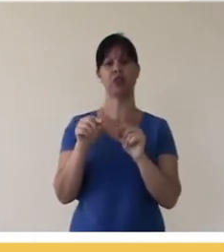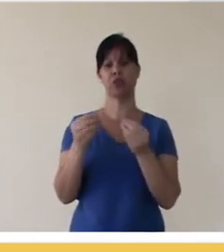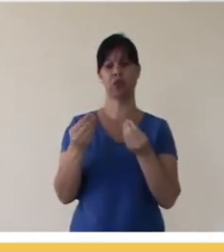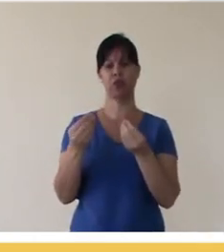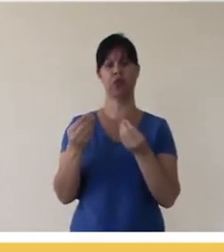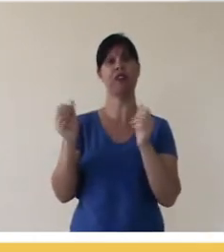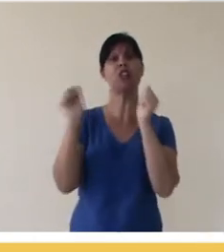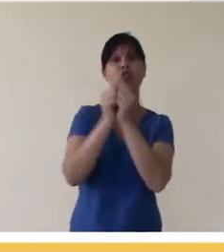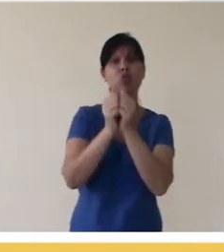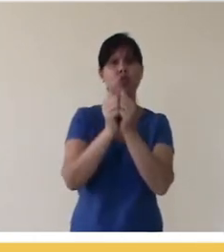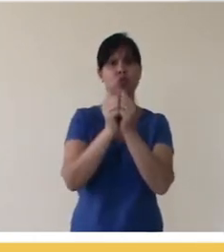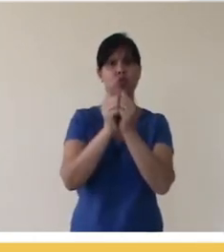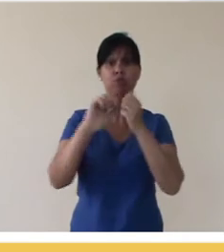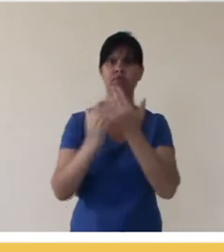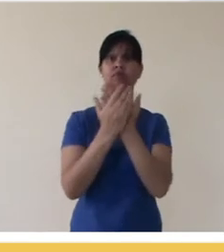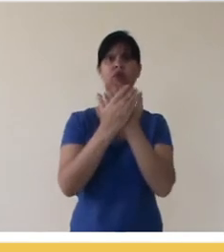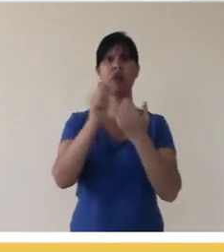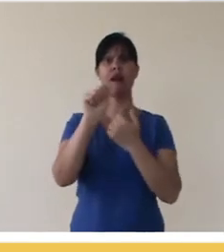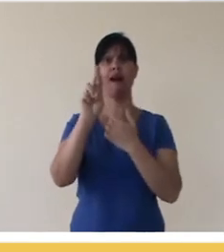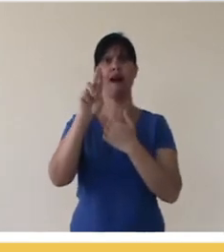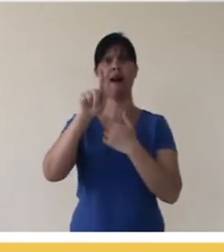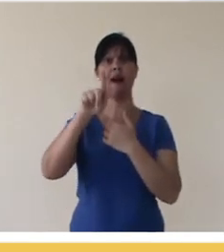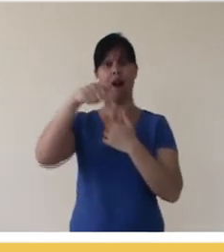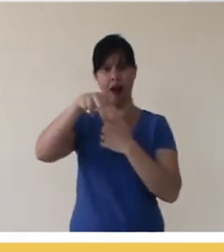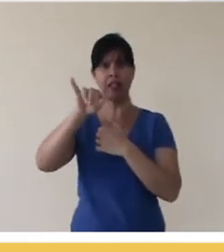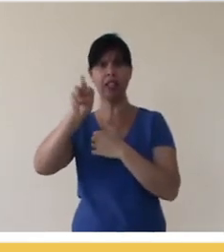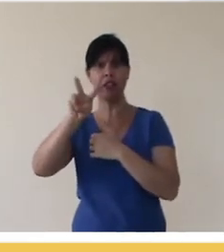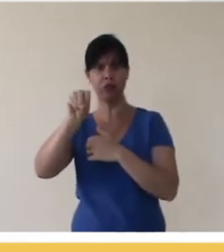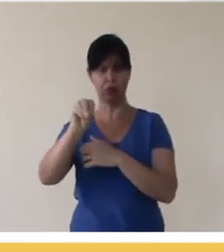viable, let's say, with a file, so like in the video we said that it is